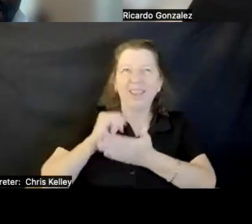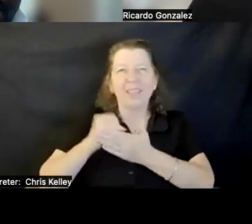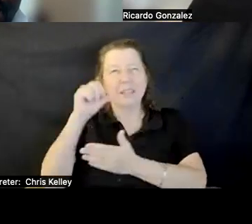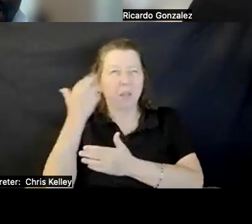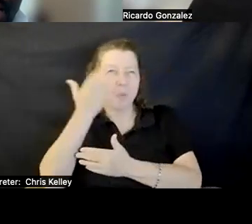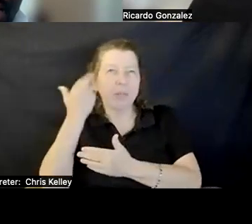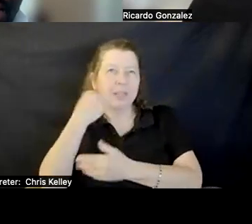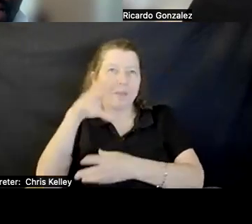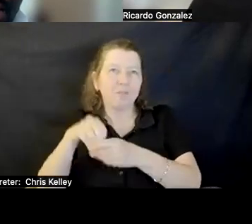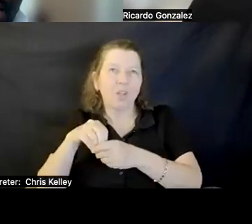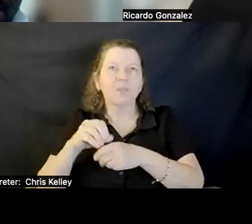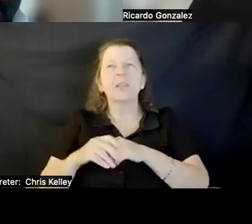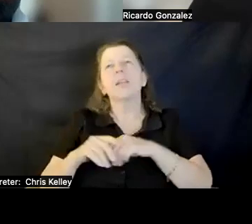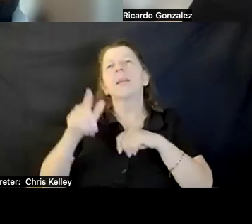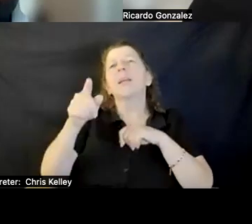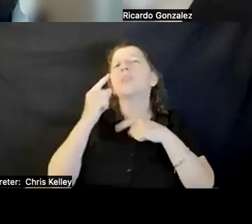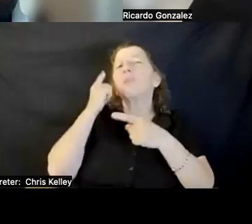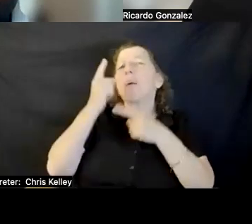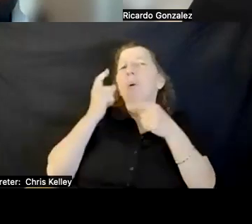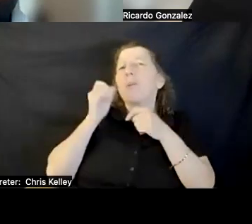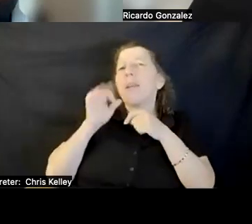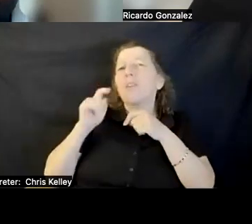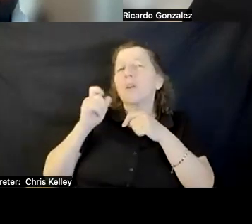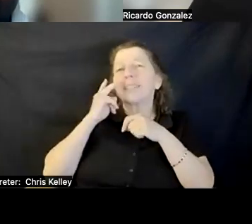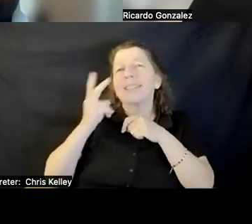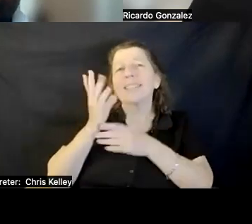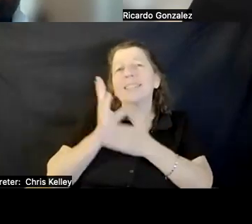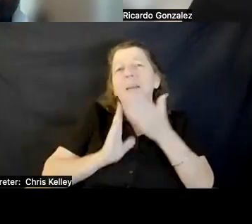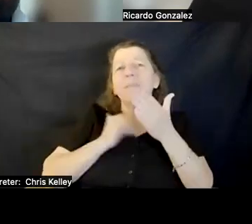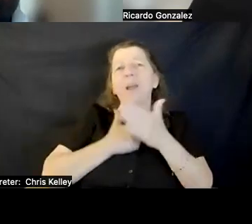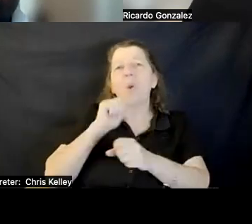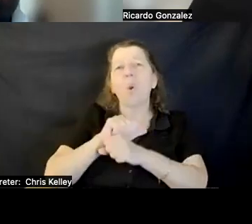I WONDER IF YOU SHOULD TAKE A LOOK AT SOME OF OUR WORK SCREENS AT XR ACCESS.